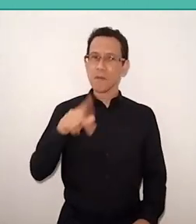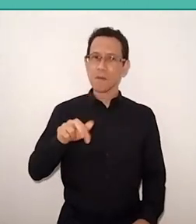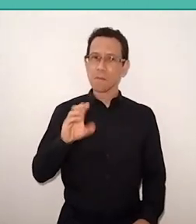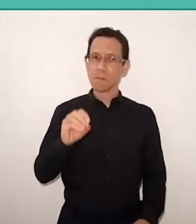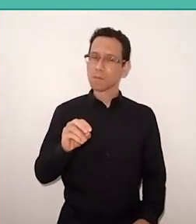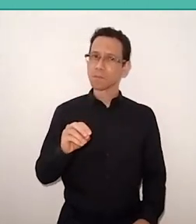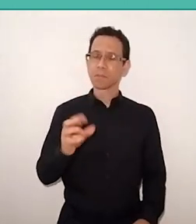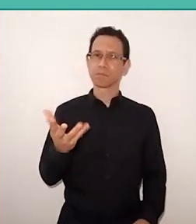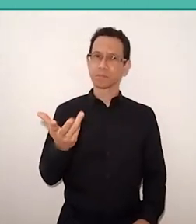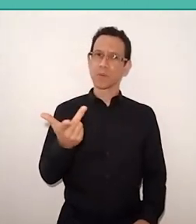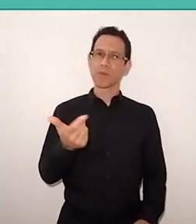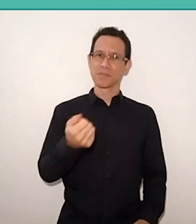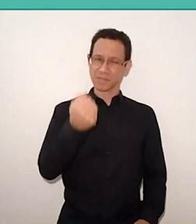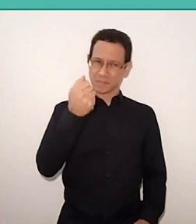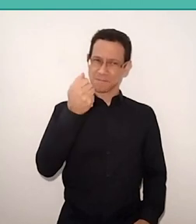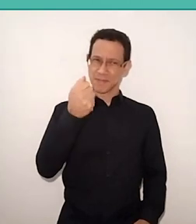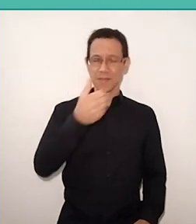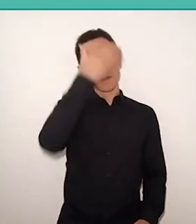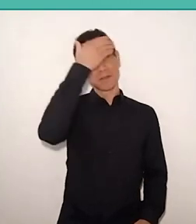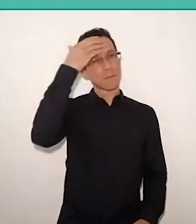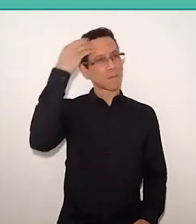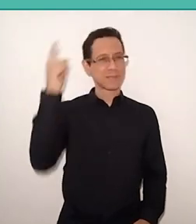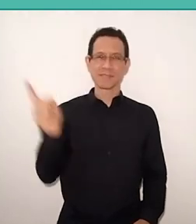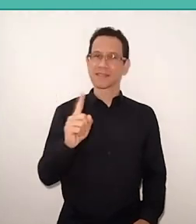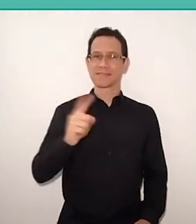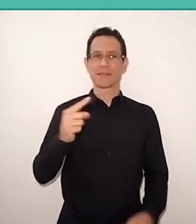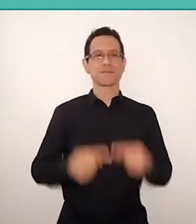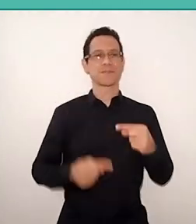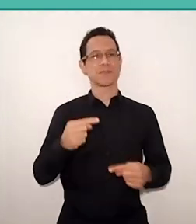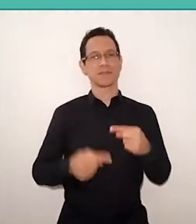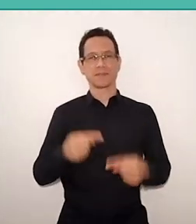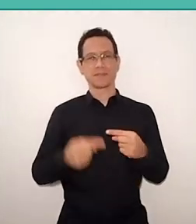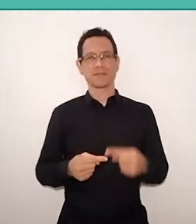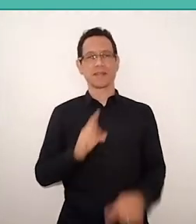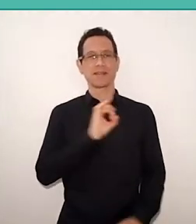is not forgetting the dimension policy of each relationship,